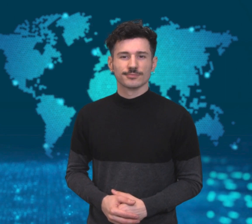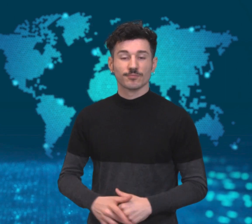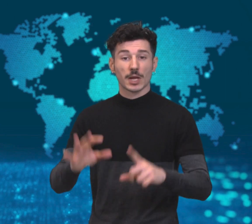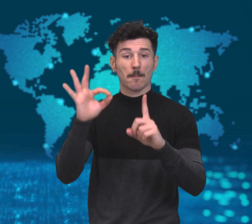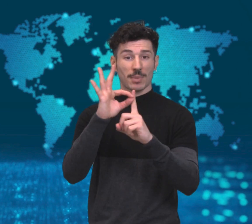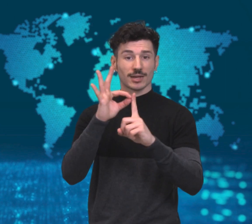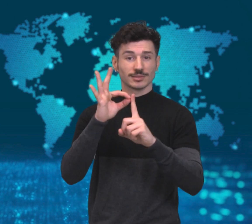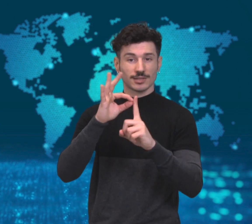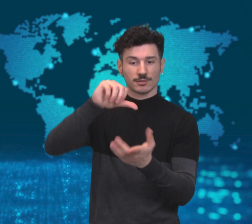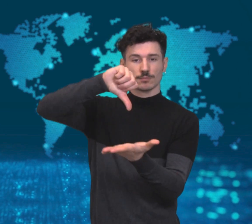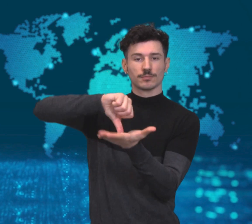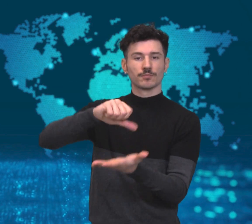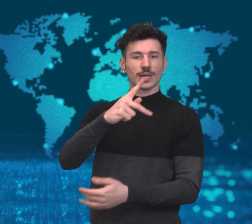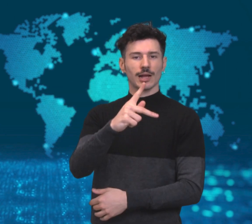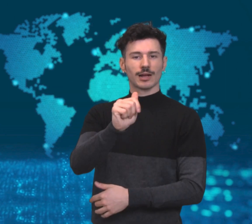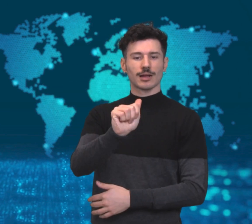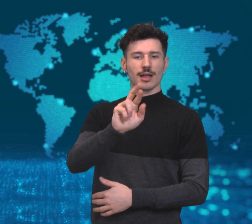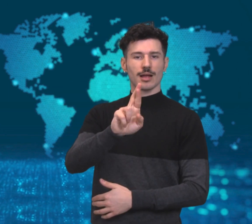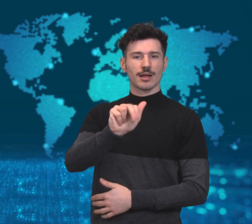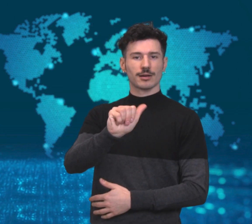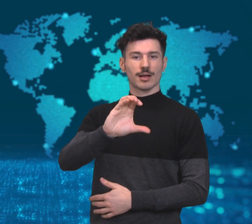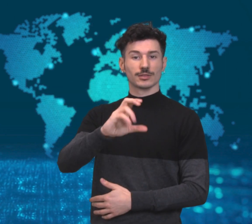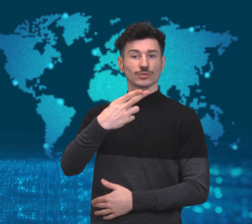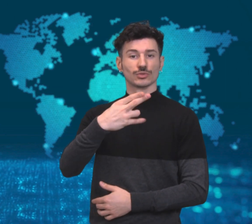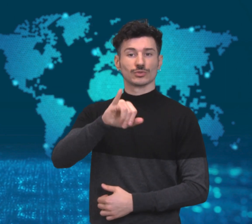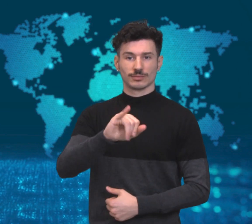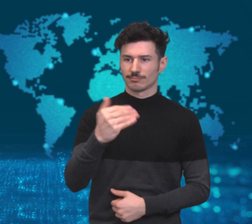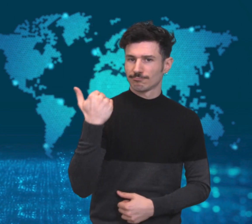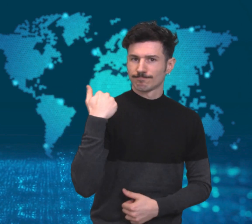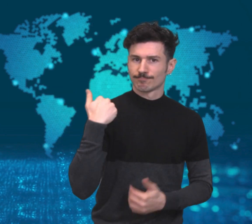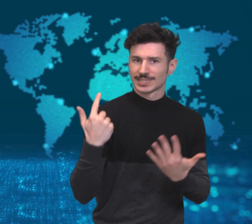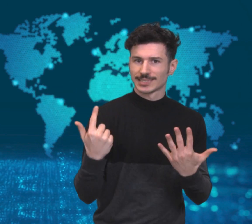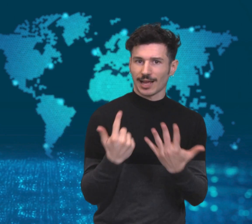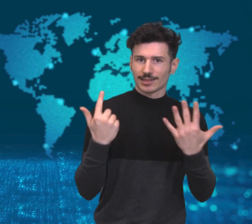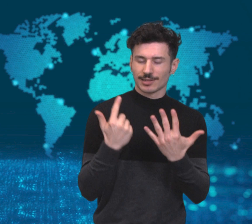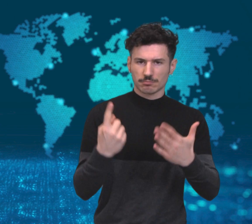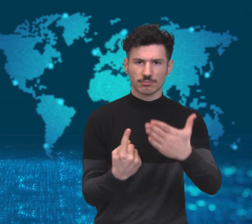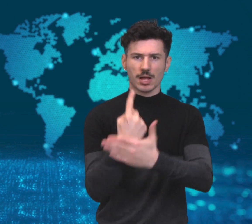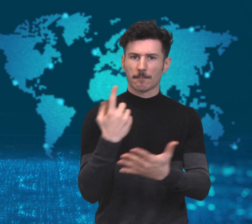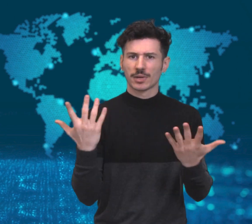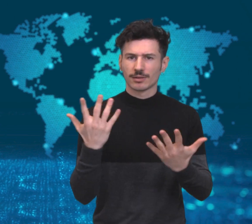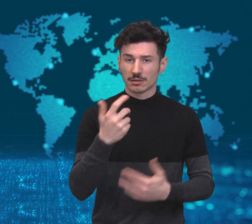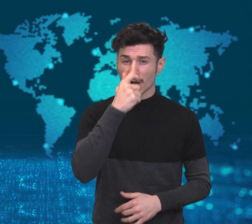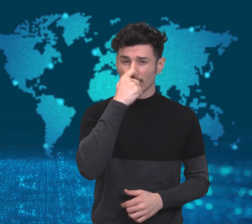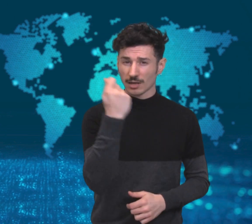[Alessio]: A toxic gas leak in Karachi, Pakistan last